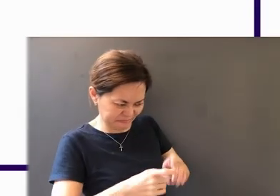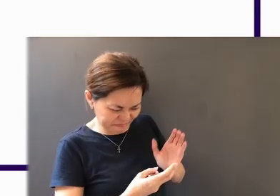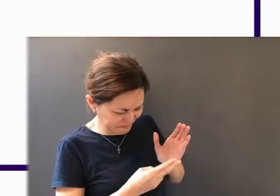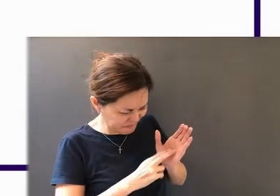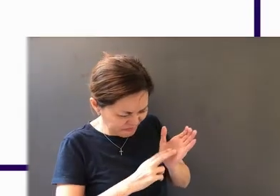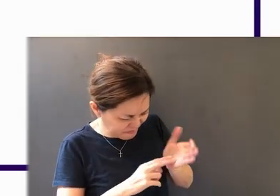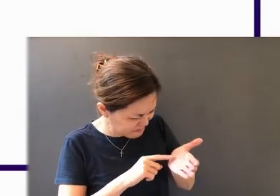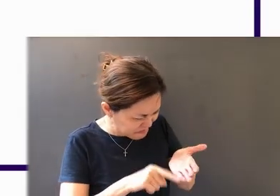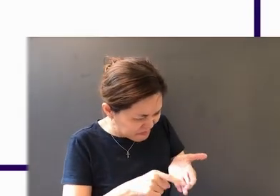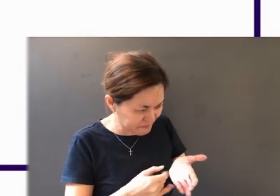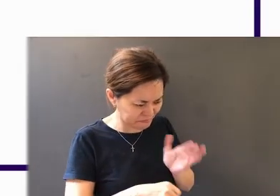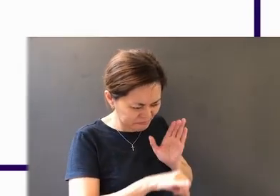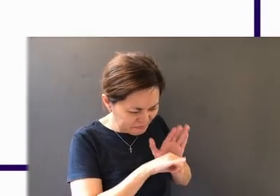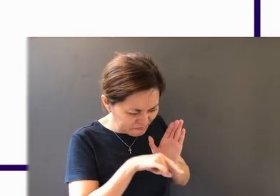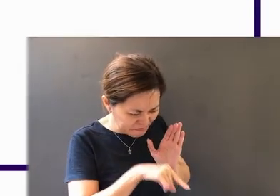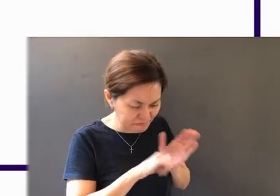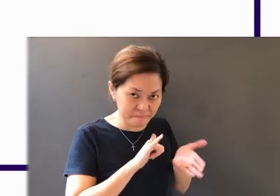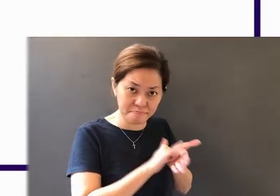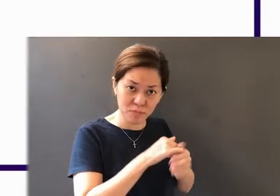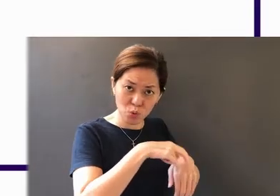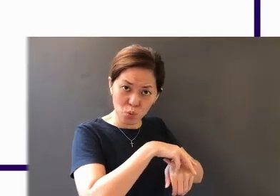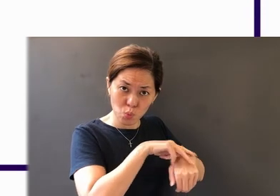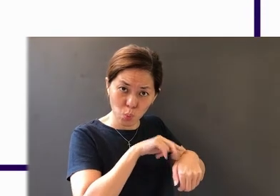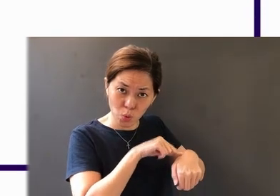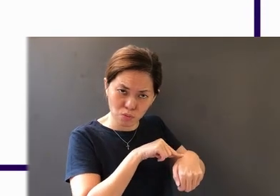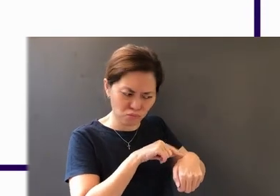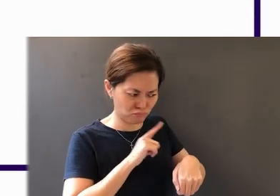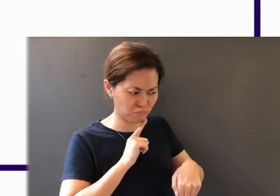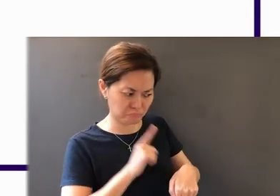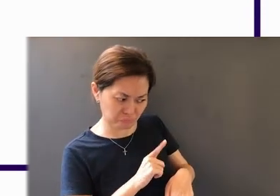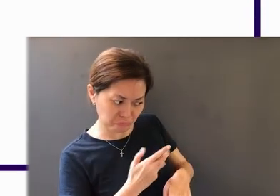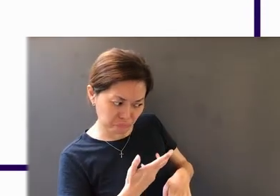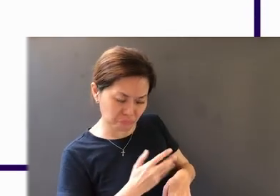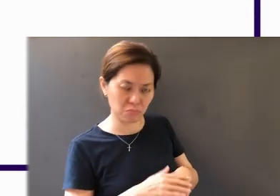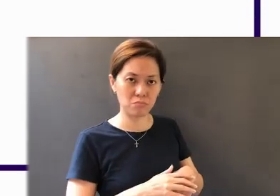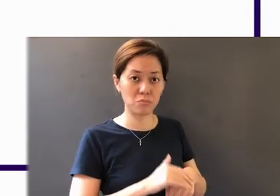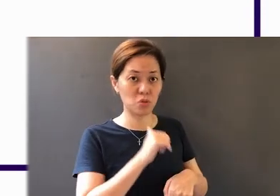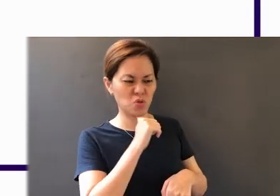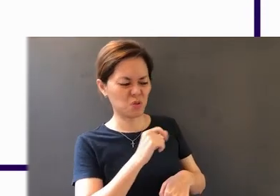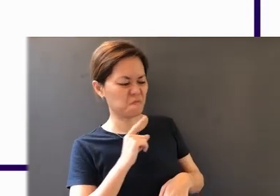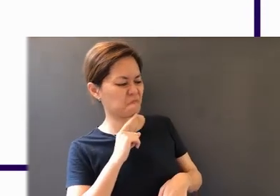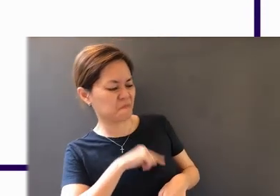identify that this Rolex watch is real - it's not a fake that is